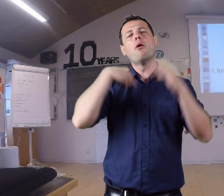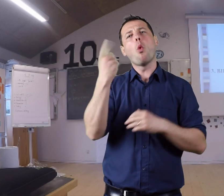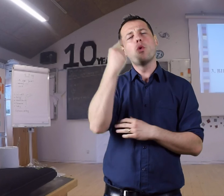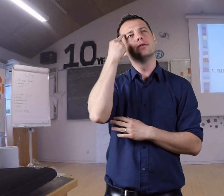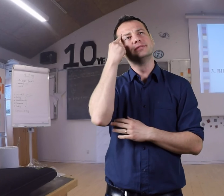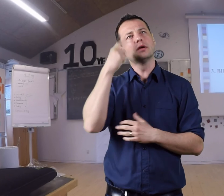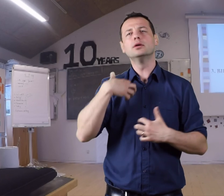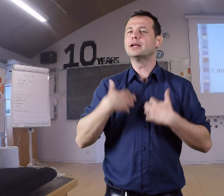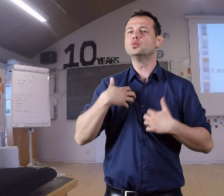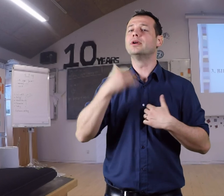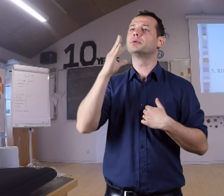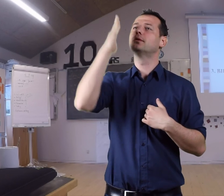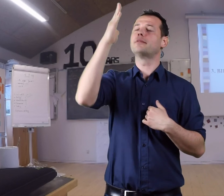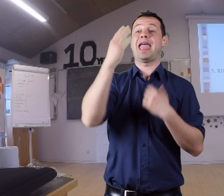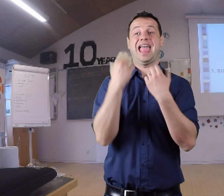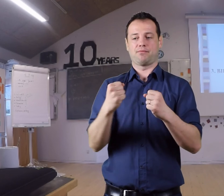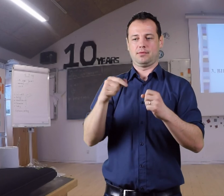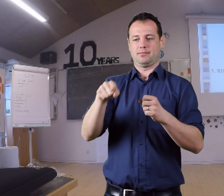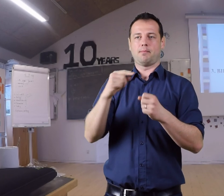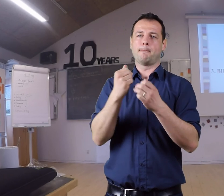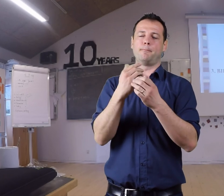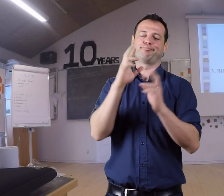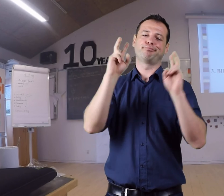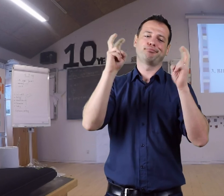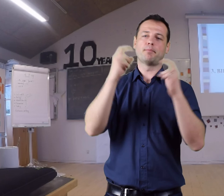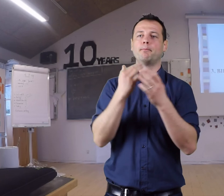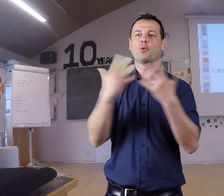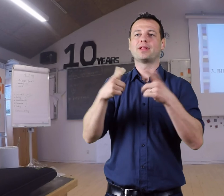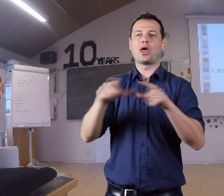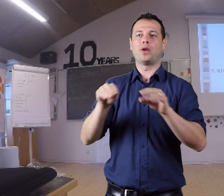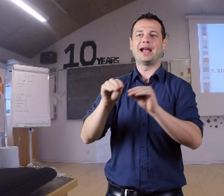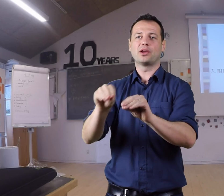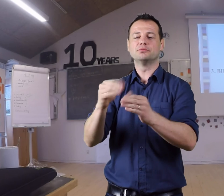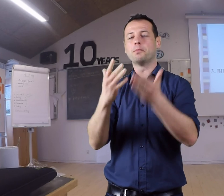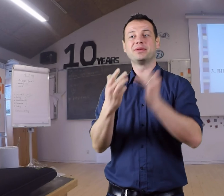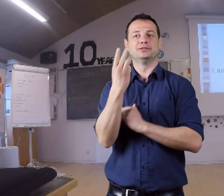I always think it's interesting if in the future, there's "multilingual education."